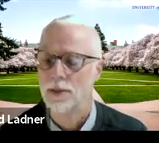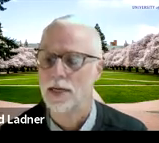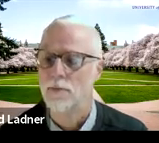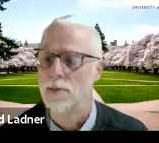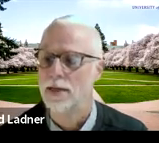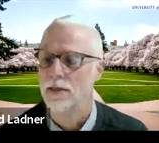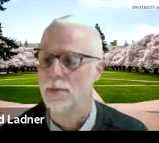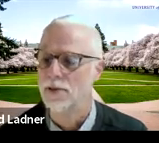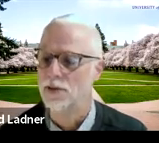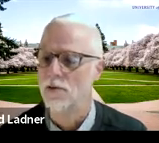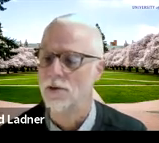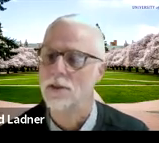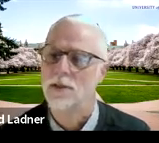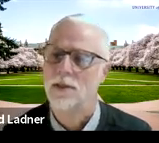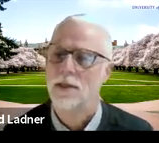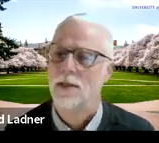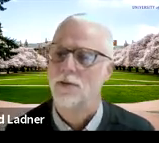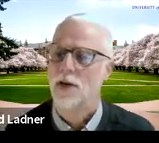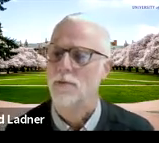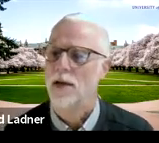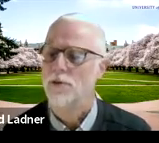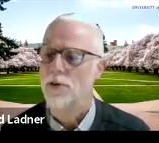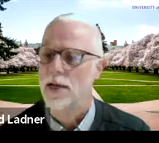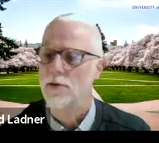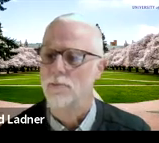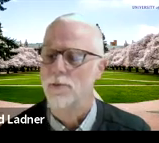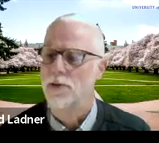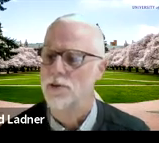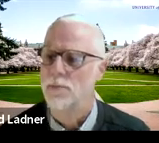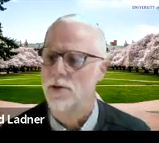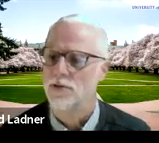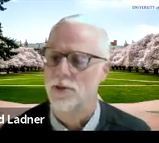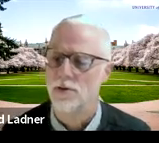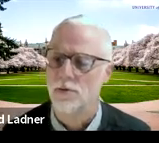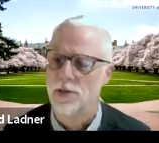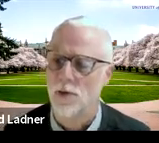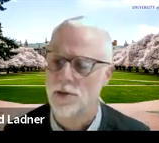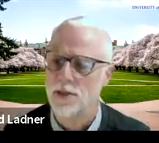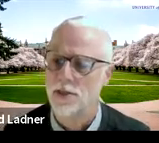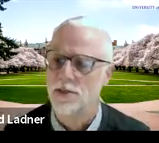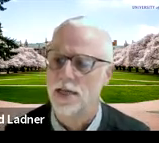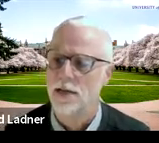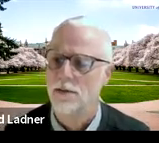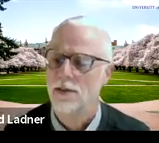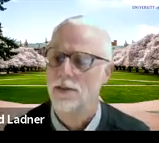Not everybody can come at this hour. So I'm Richard Ladner, a professor emeritus at the University of Washington in Seattle.